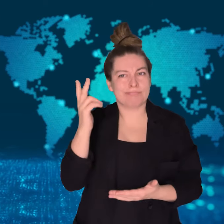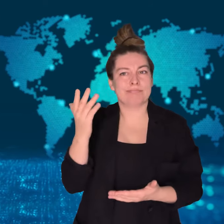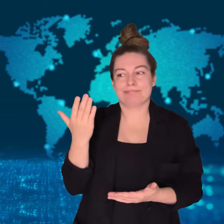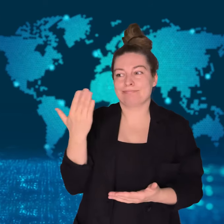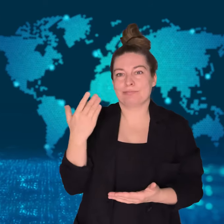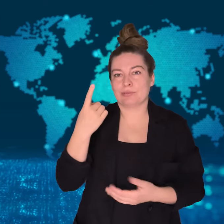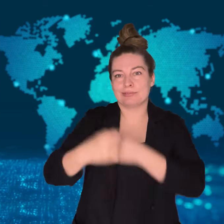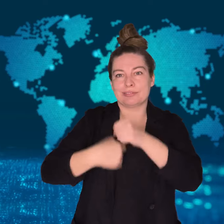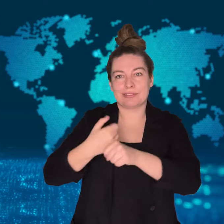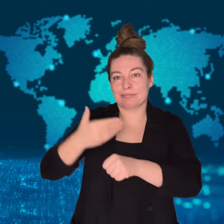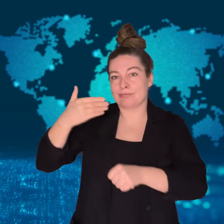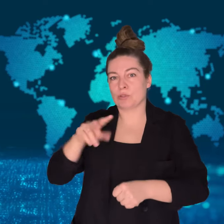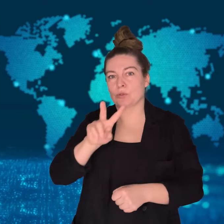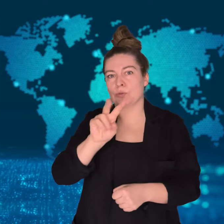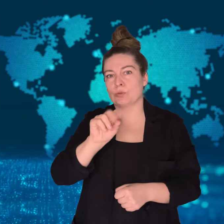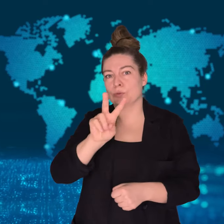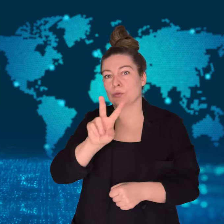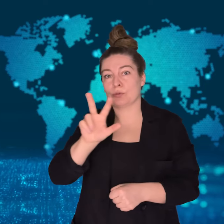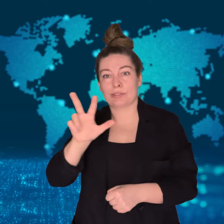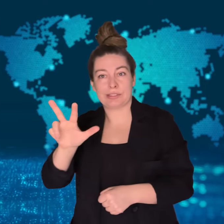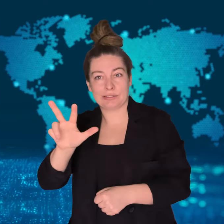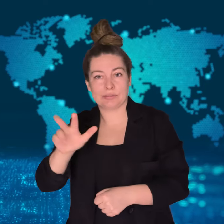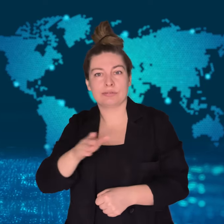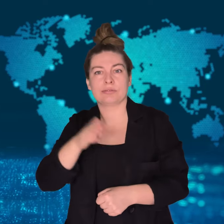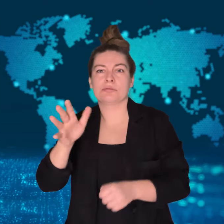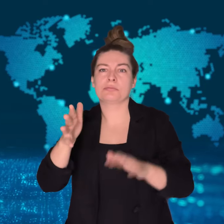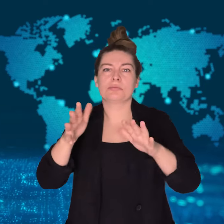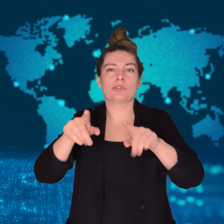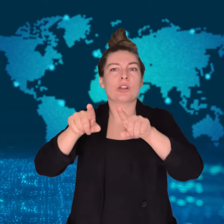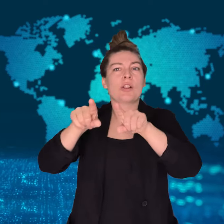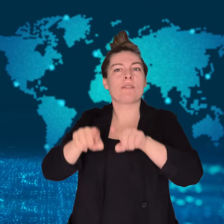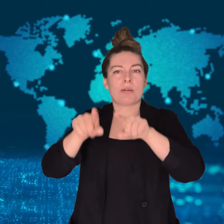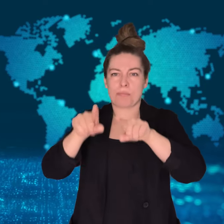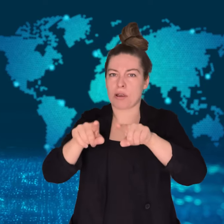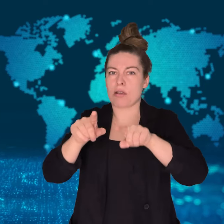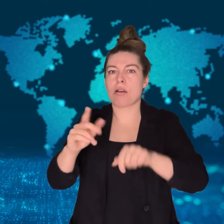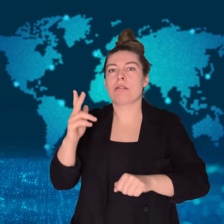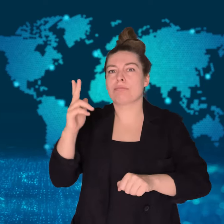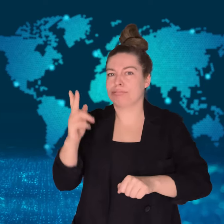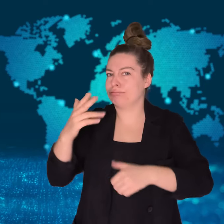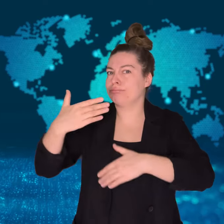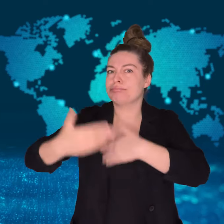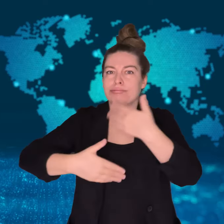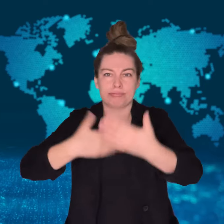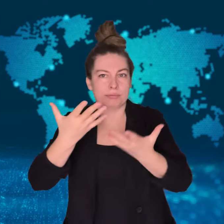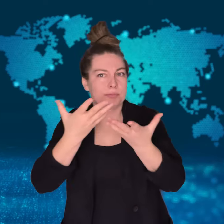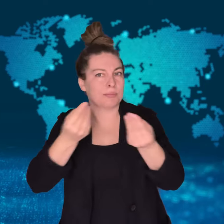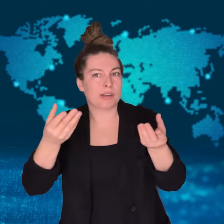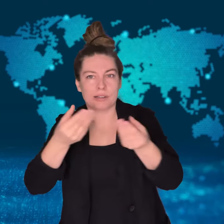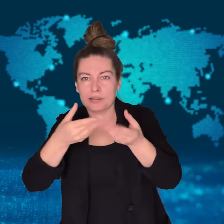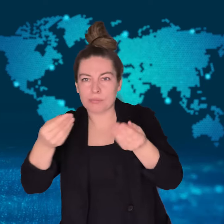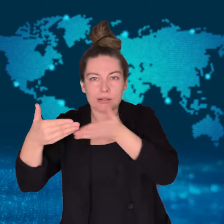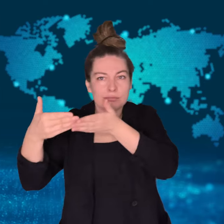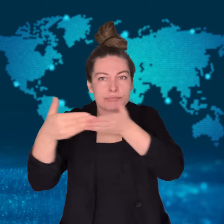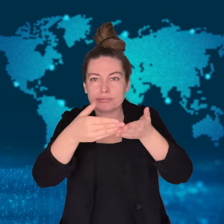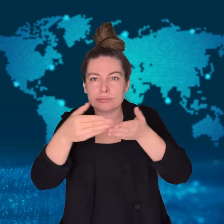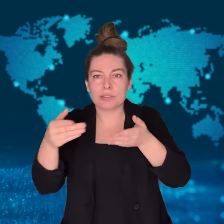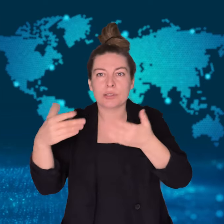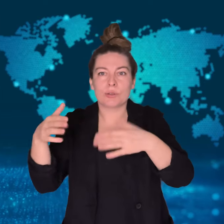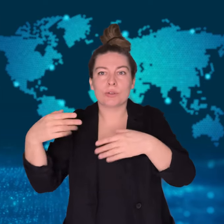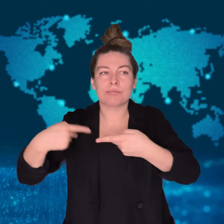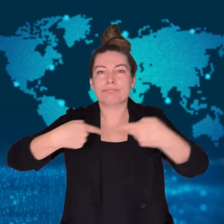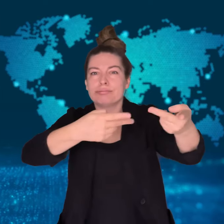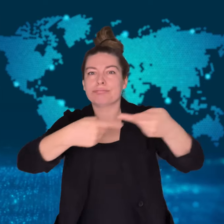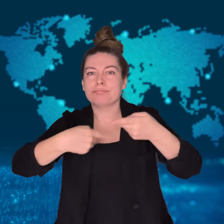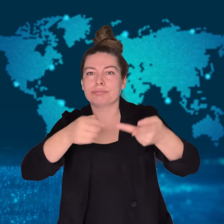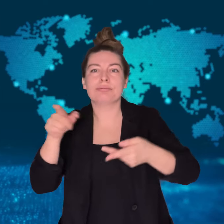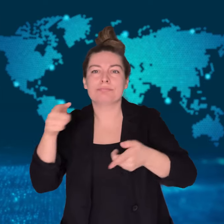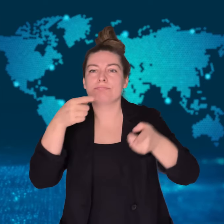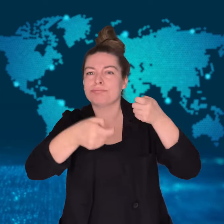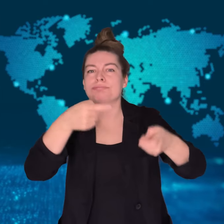Since November 2023, Houthi rebels have repeatedly targeted ships in the Red Sea.